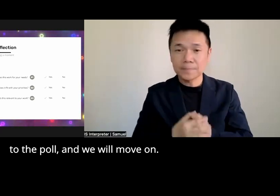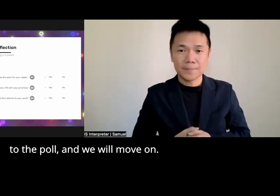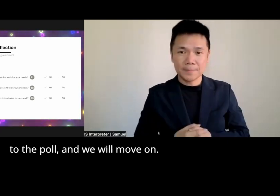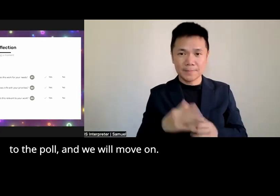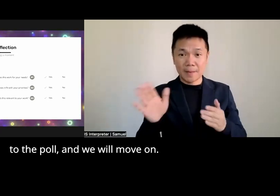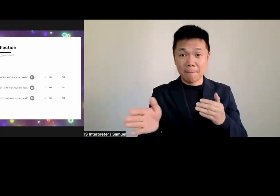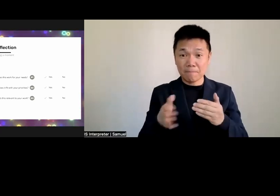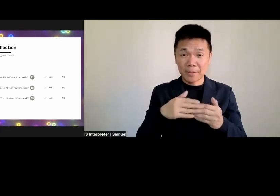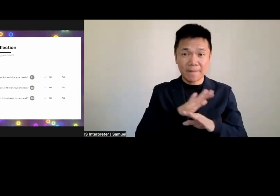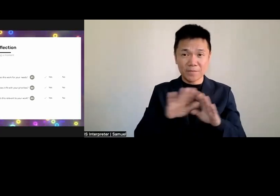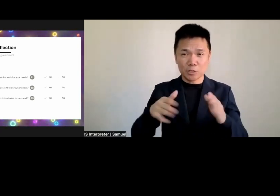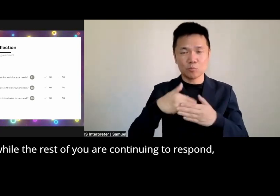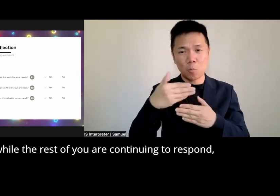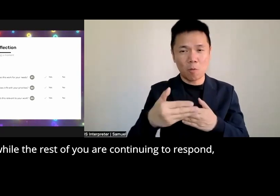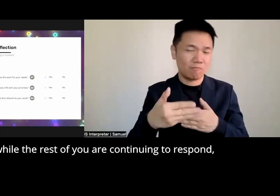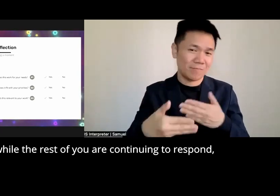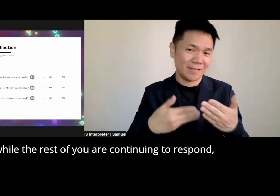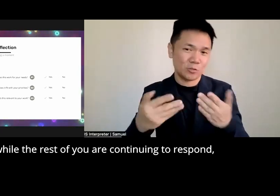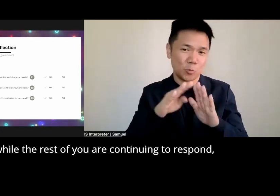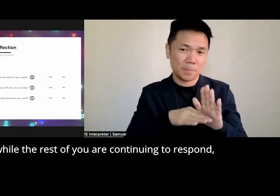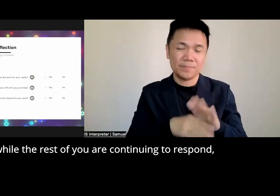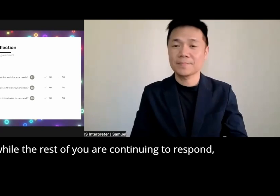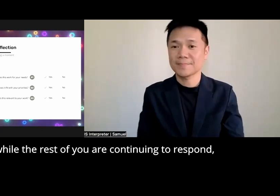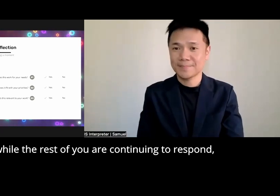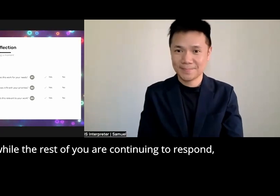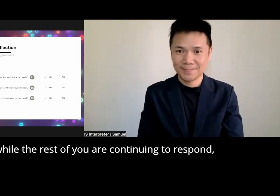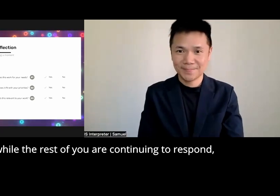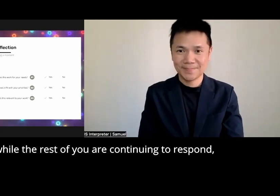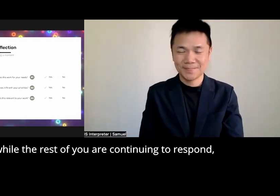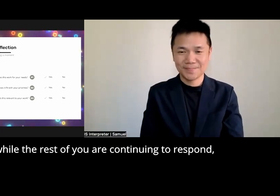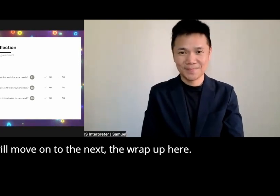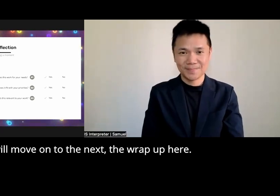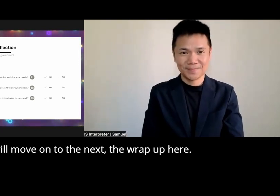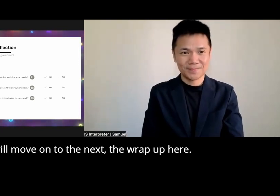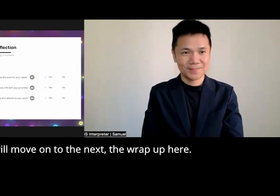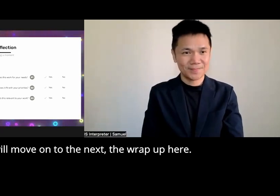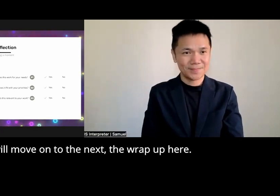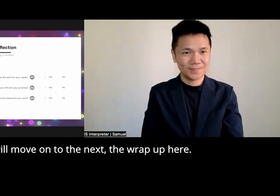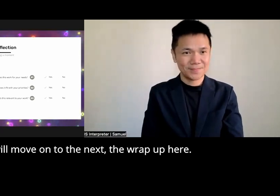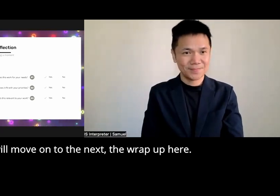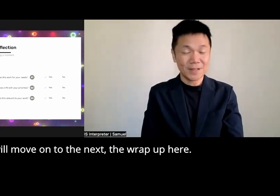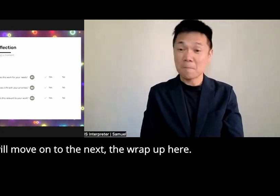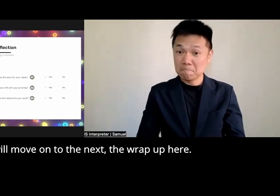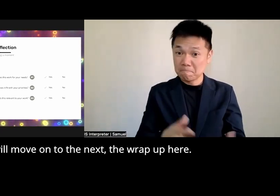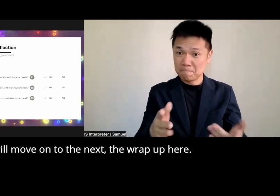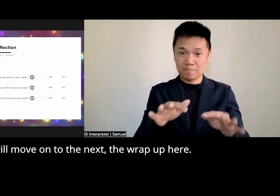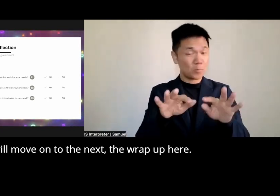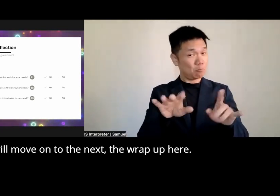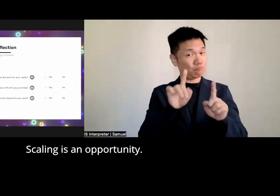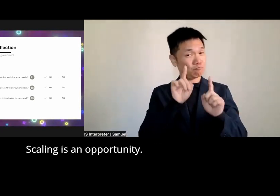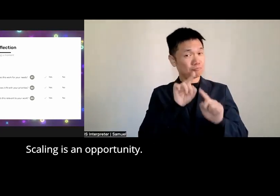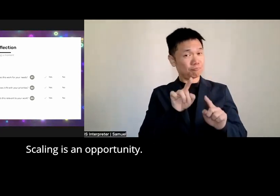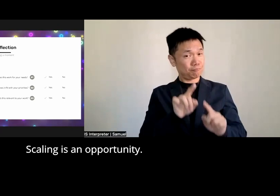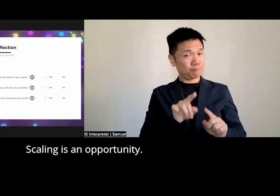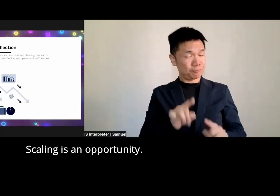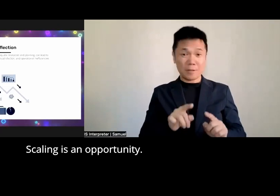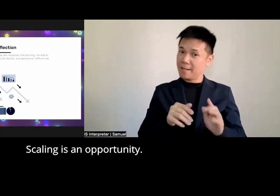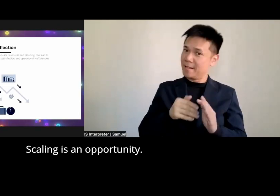on all right well the rest of you are continuing to respond we will move on to the next the The